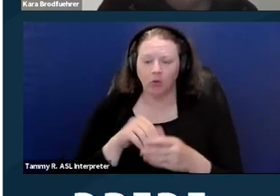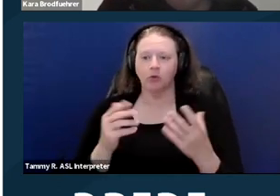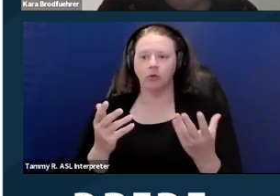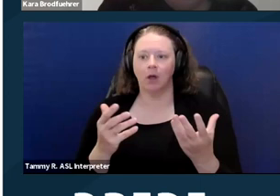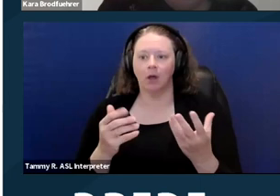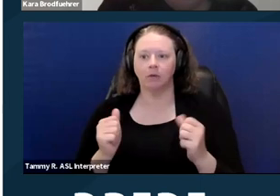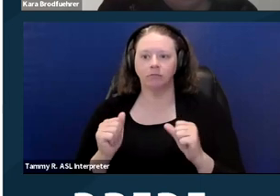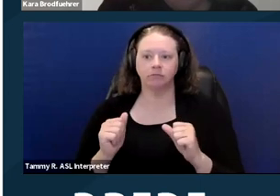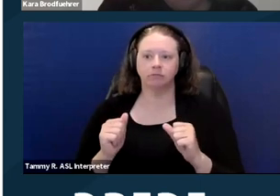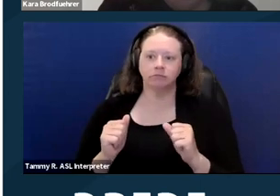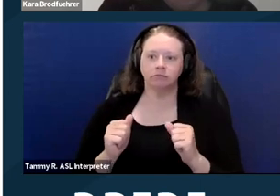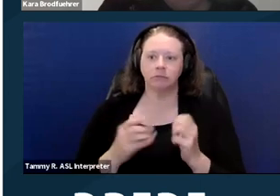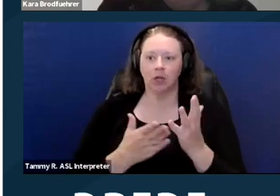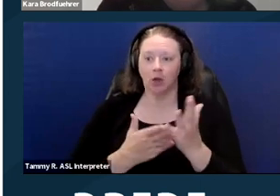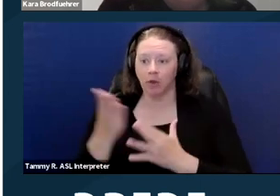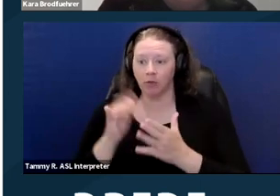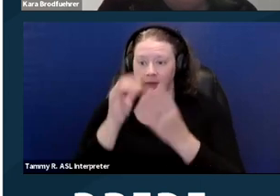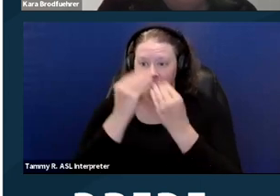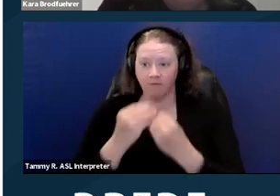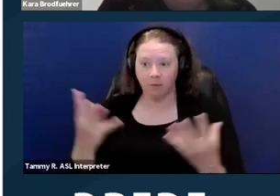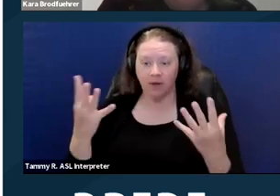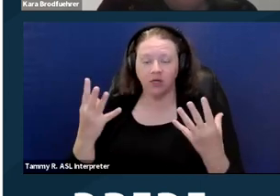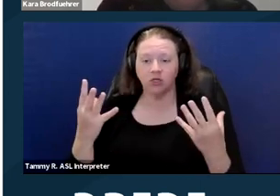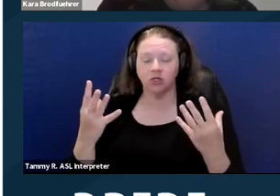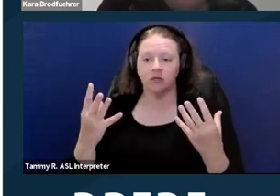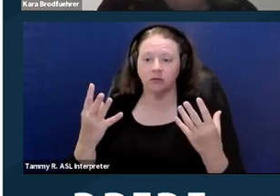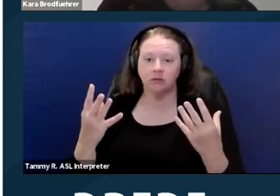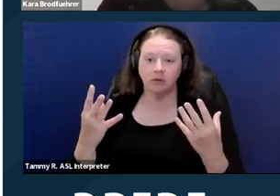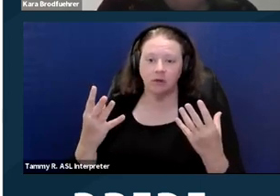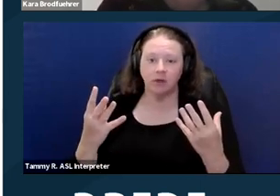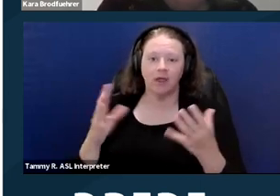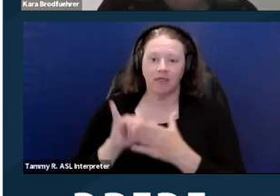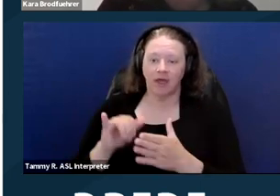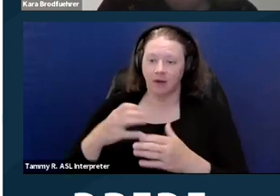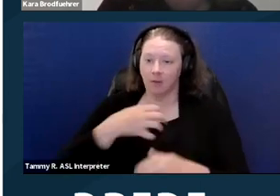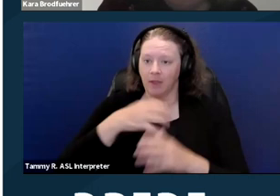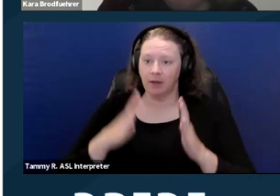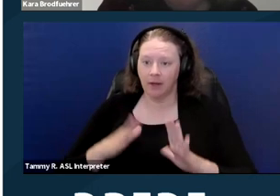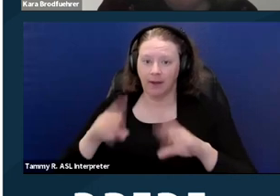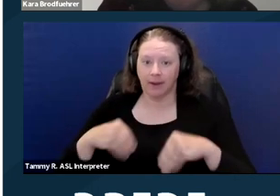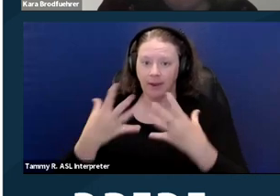going through the info that the complainant gave to the person,